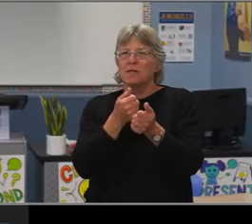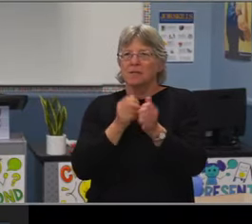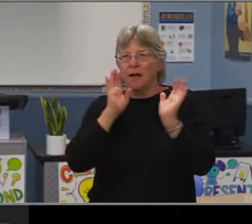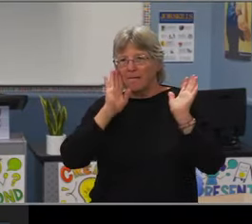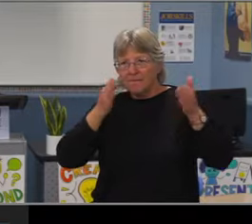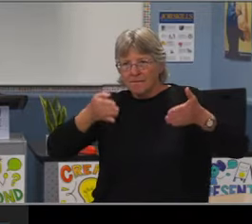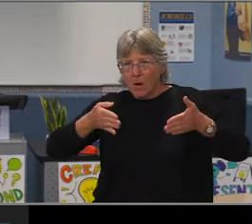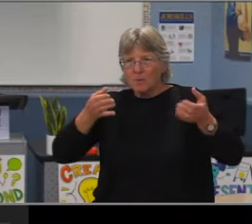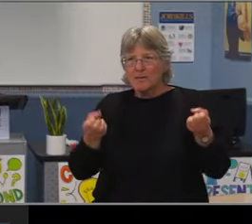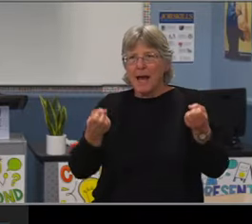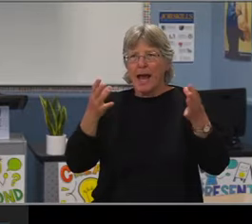Okay. Thank you.